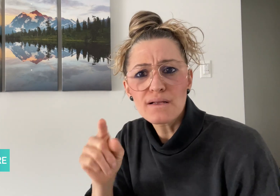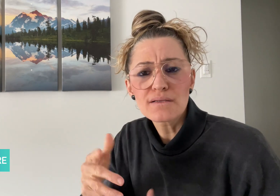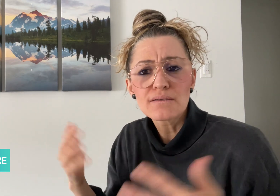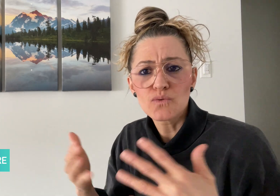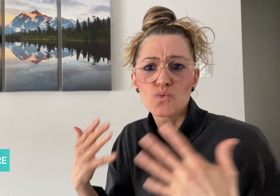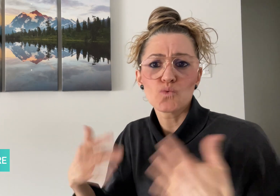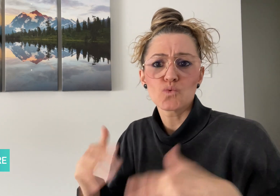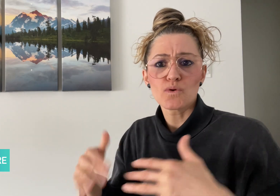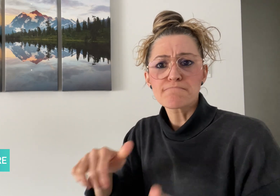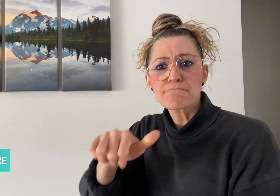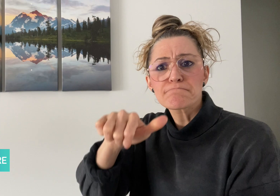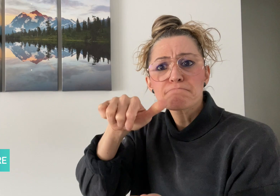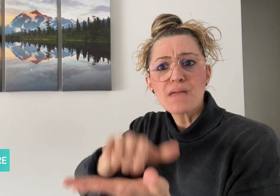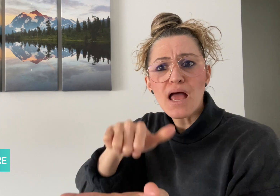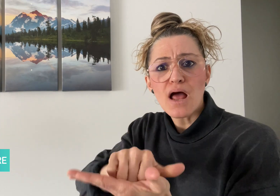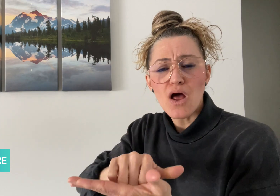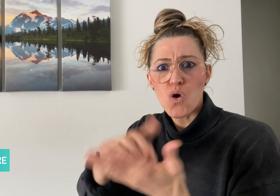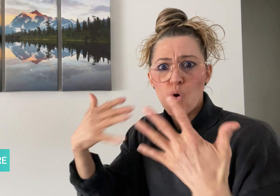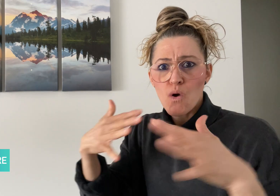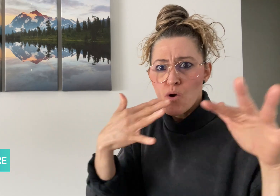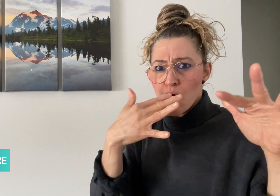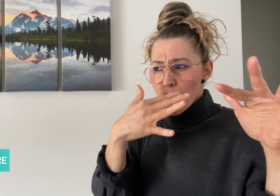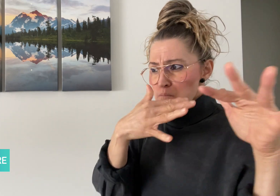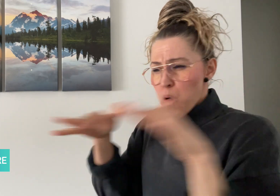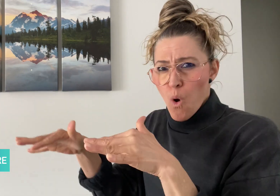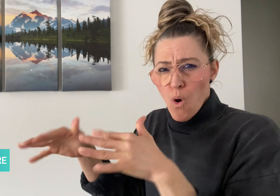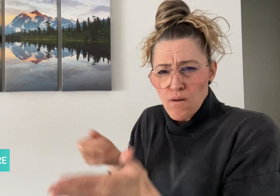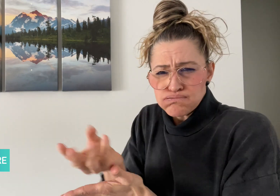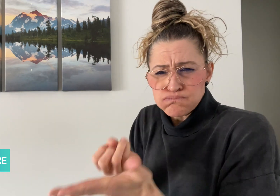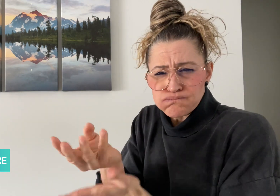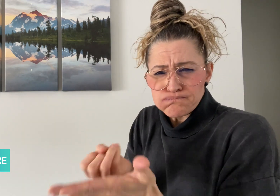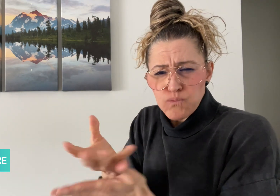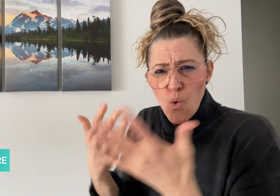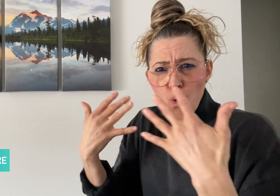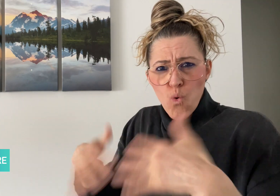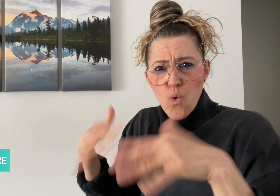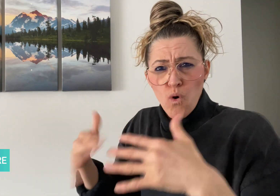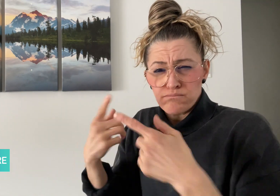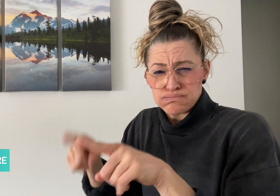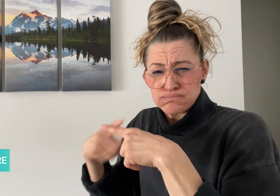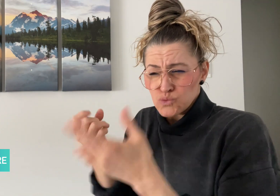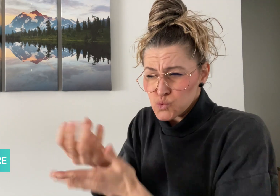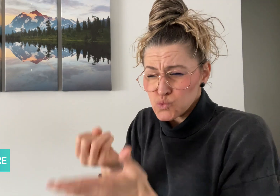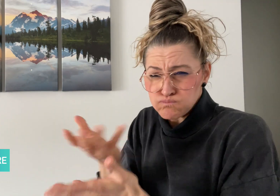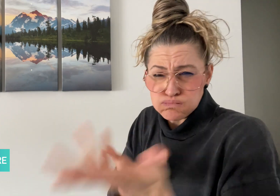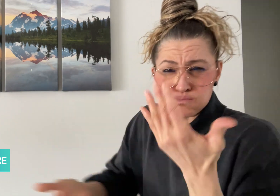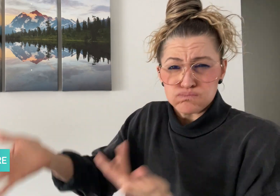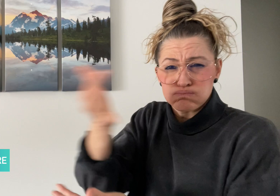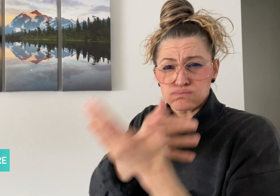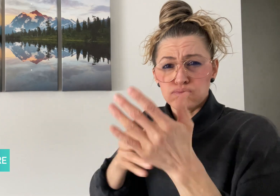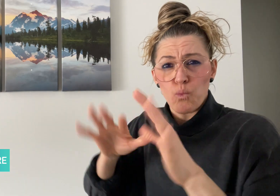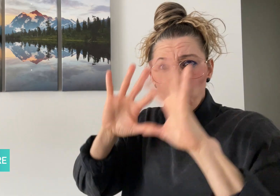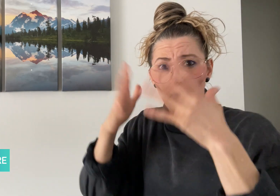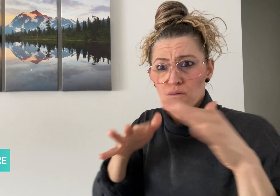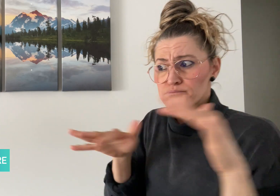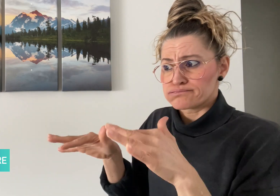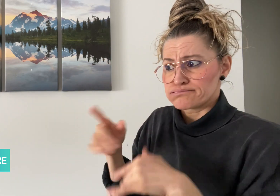so much attention through media coverage, while there